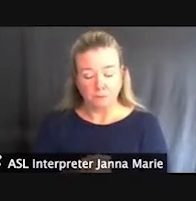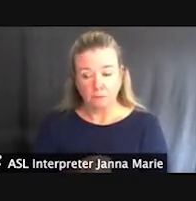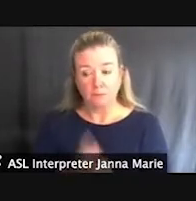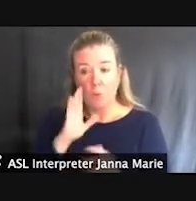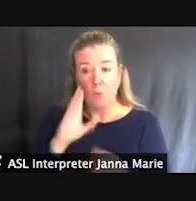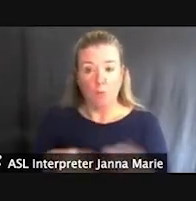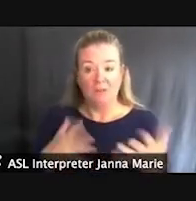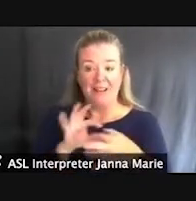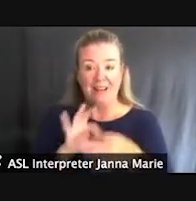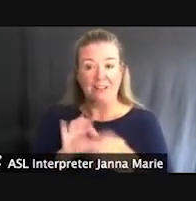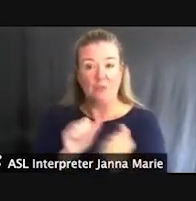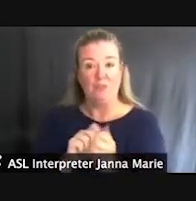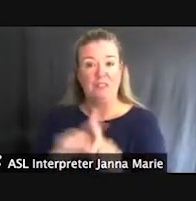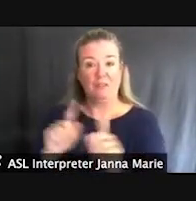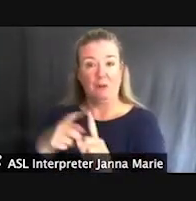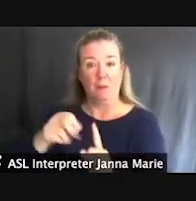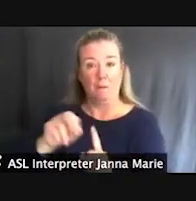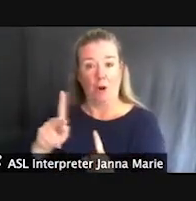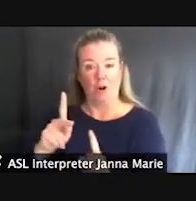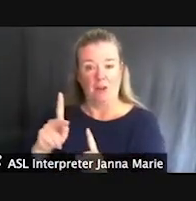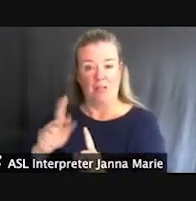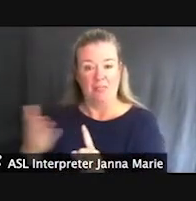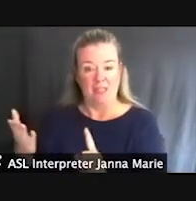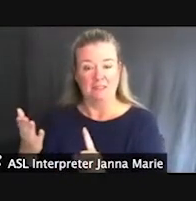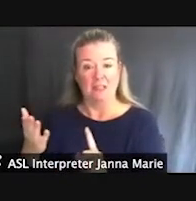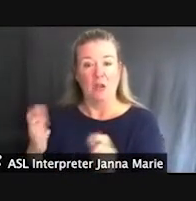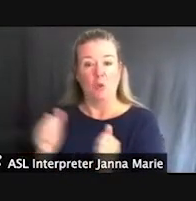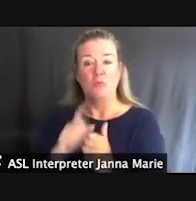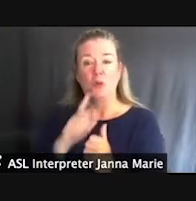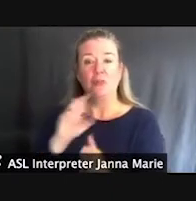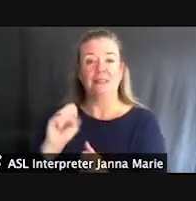park elements there – across kind of a sandy and tree-lined landscape.